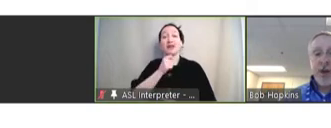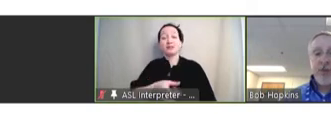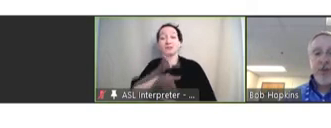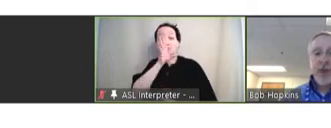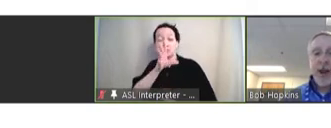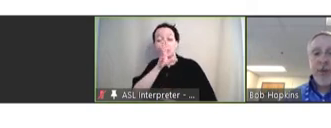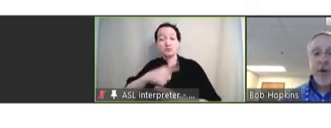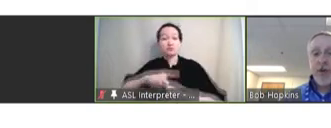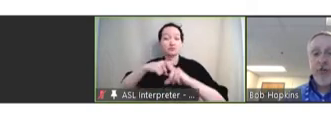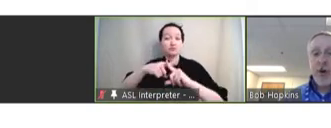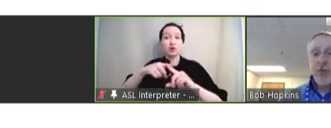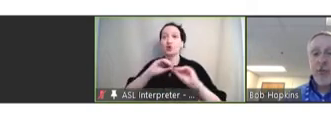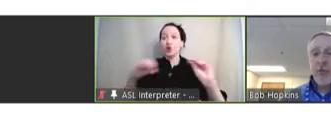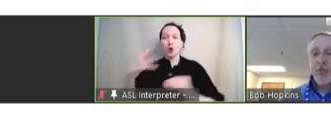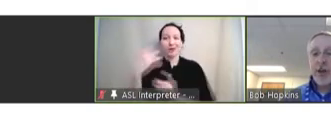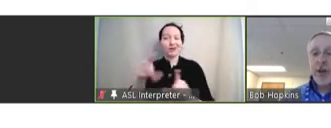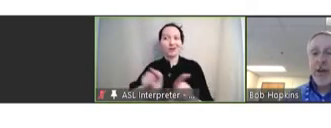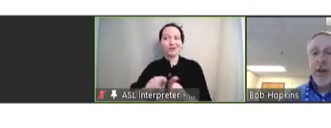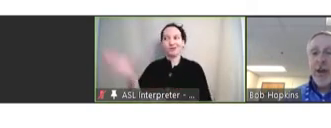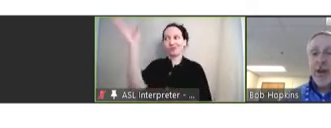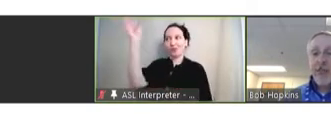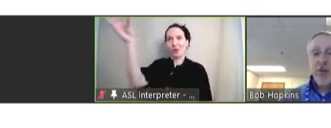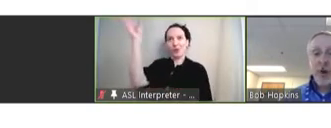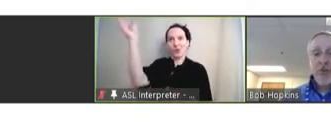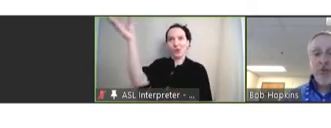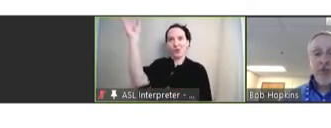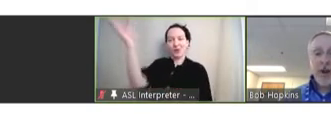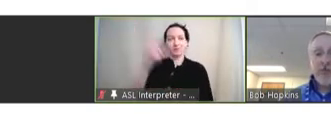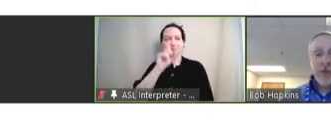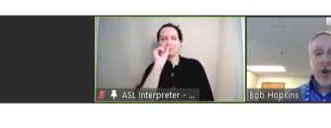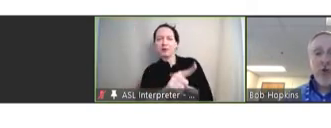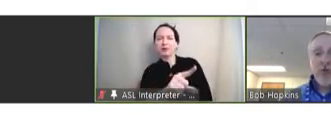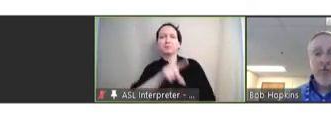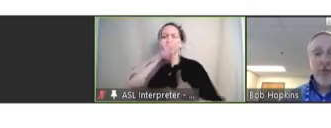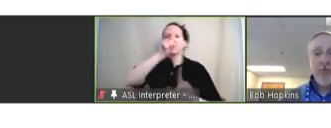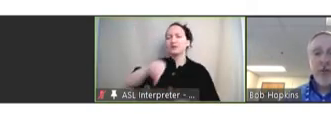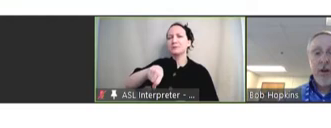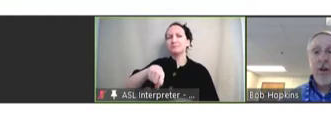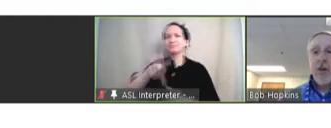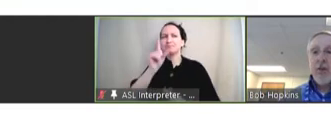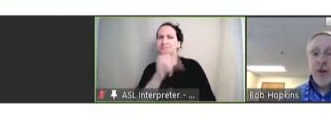your camera unless you're also presenting, asking questions, or answering a question. During the